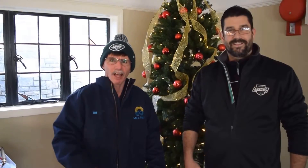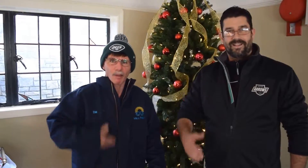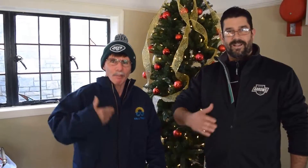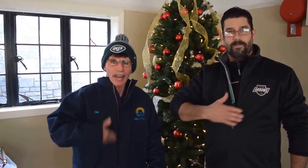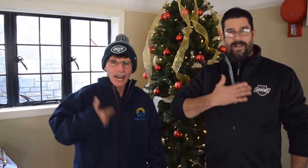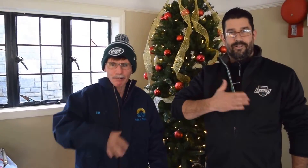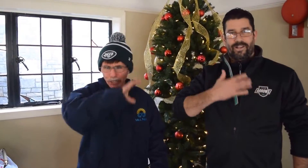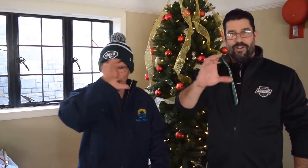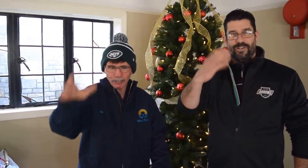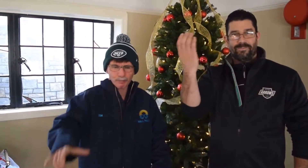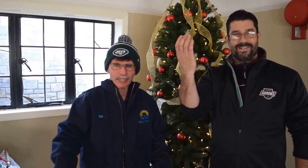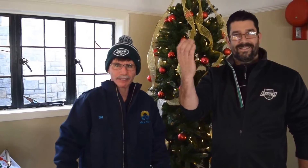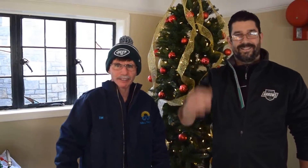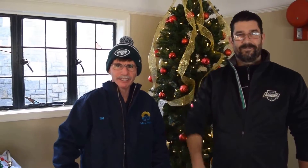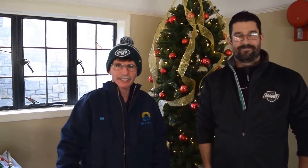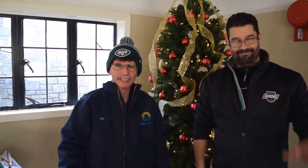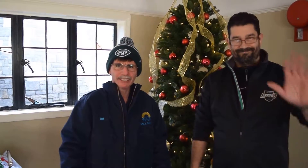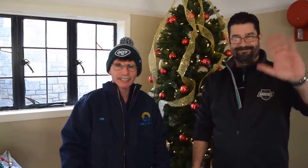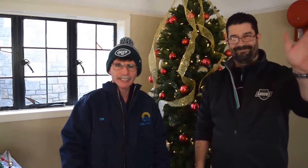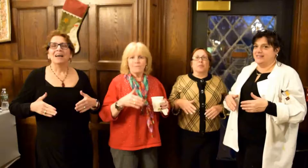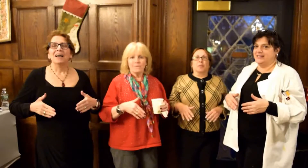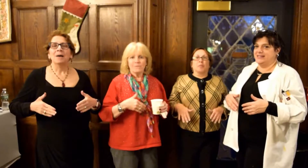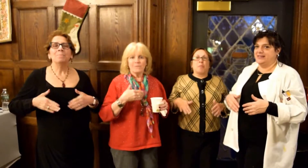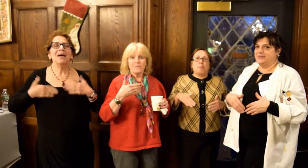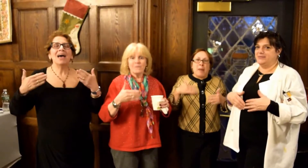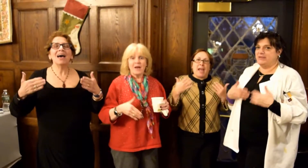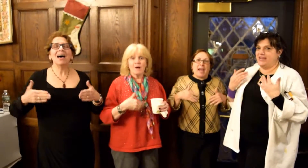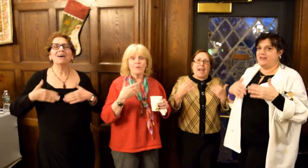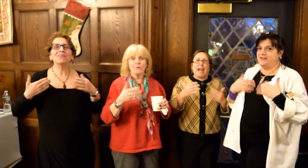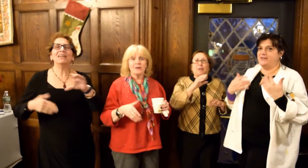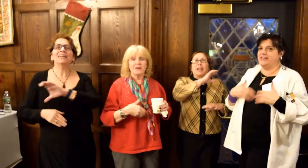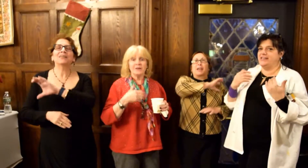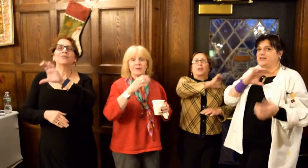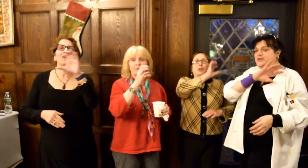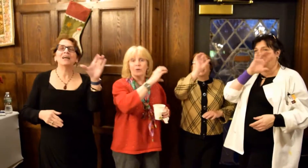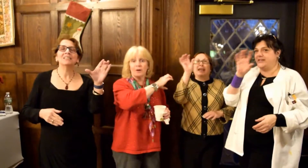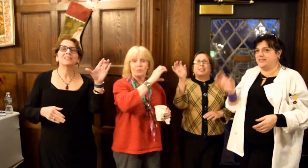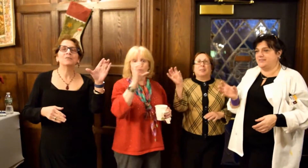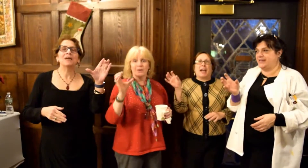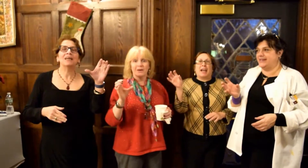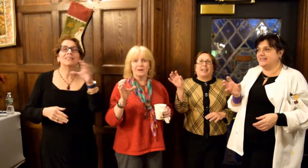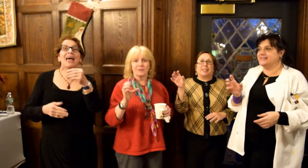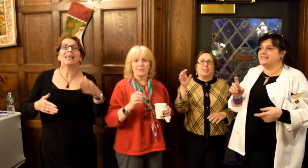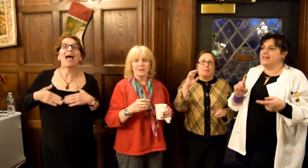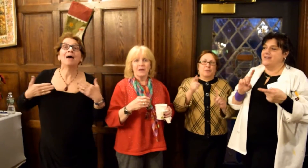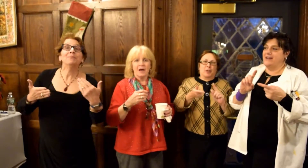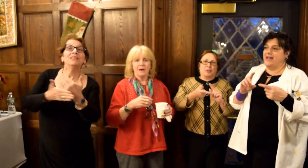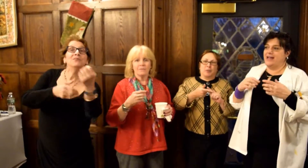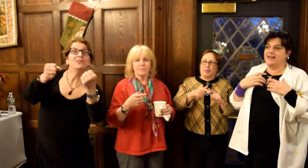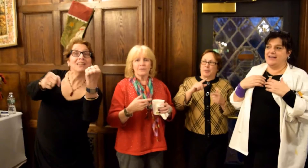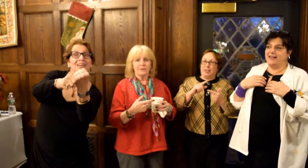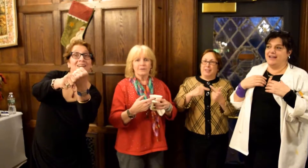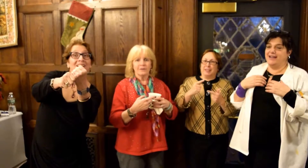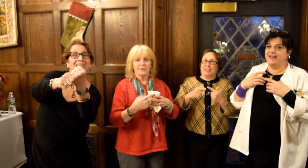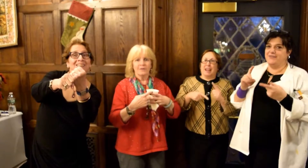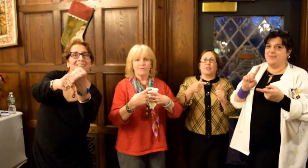Merry Christmas! Merry Christmas... and a Happy New Year!